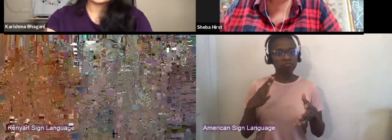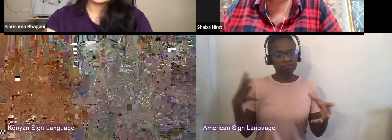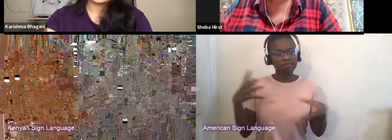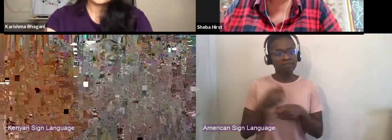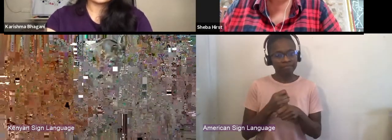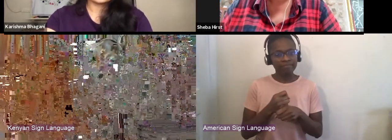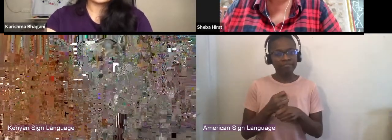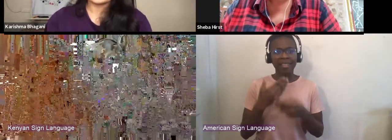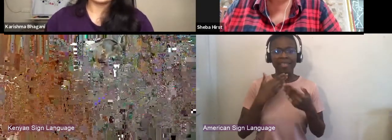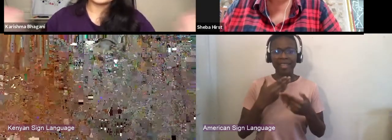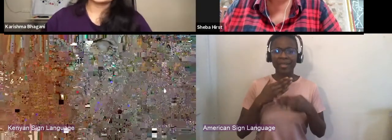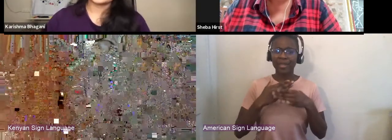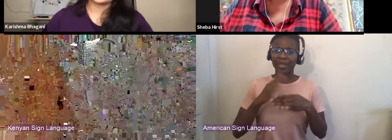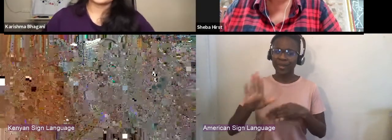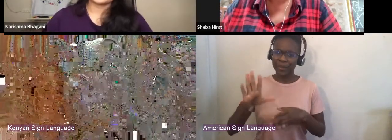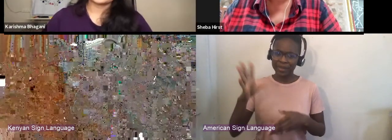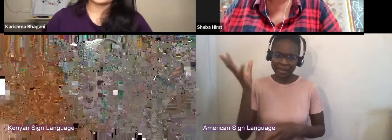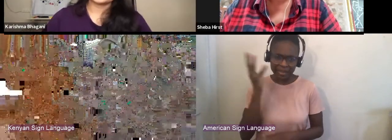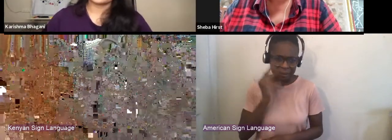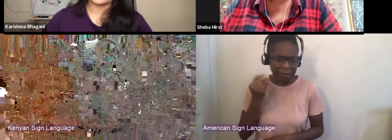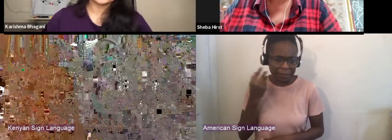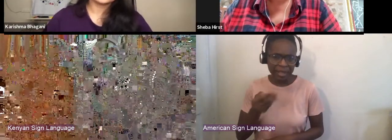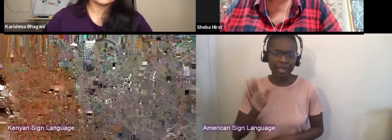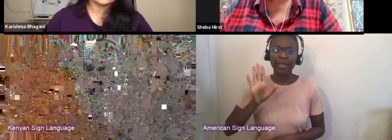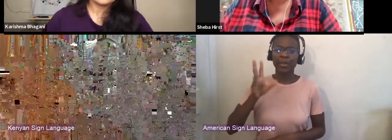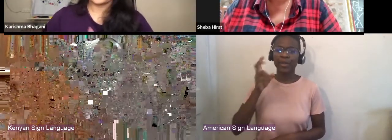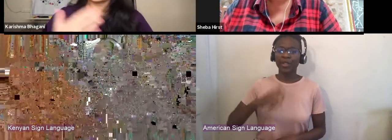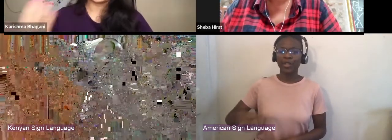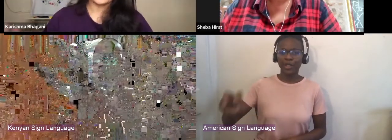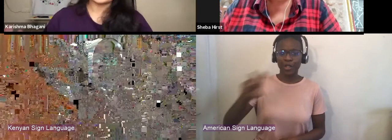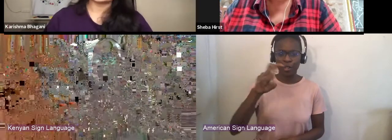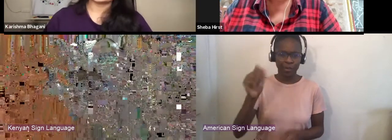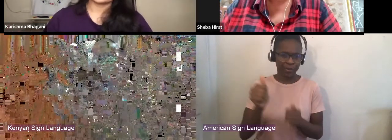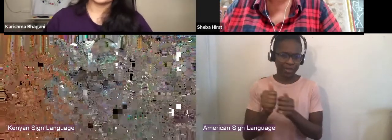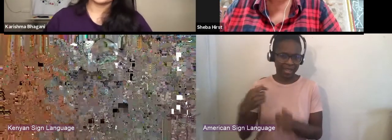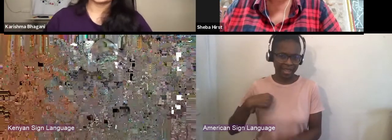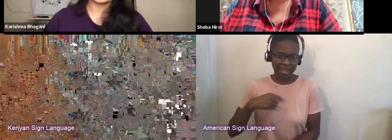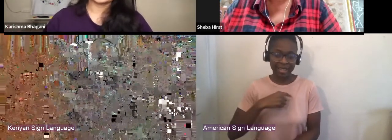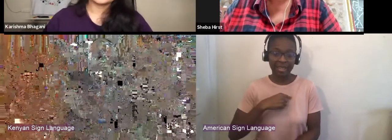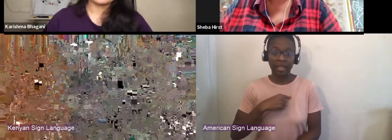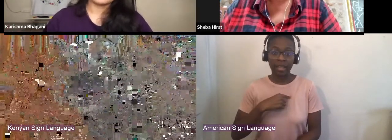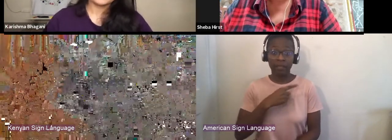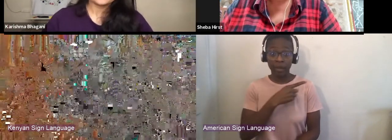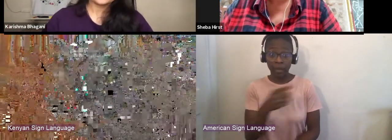and these valuable insights with us, just for us to for those that are artists that are watching this